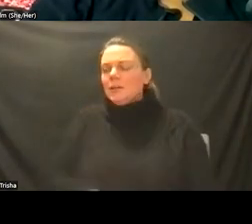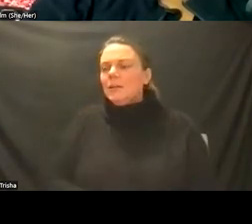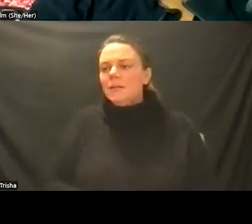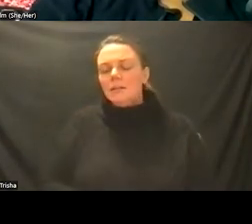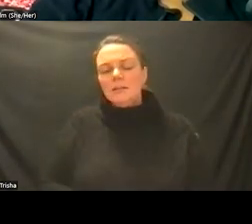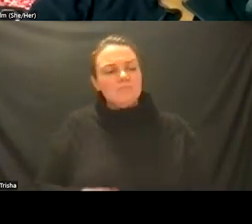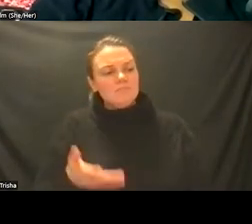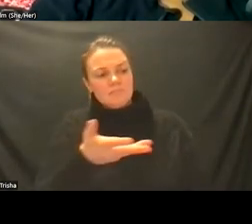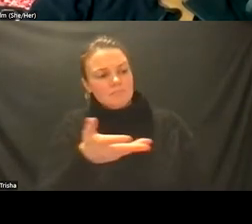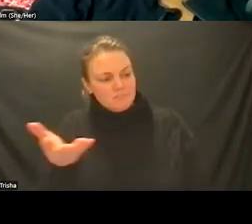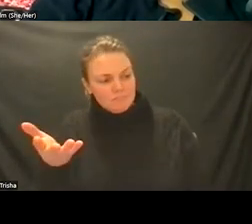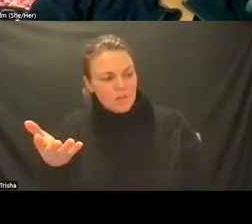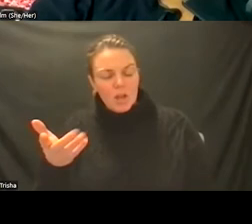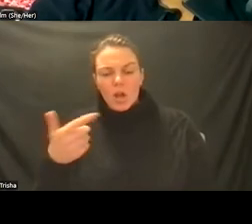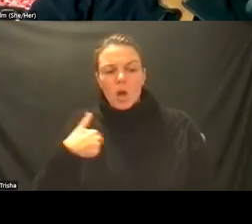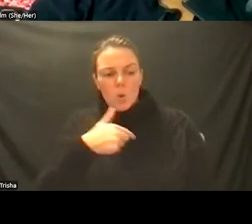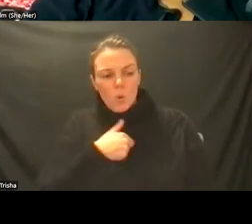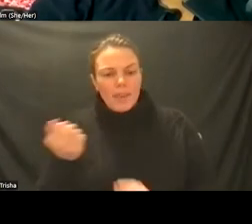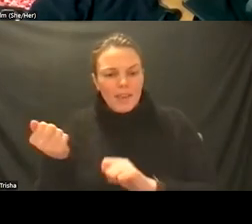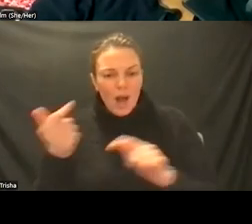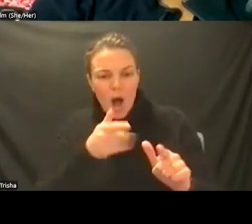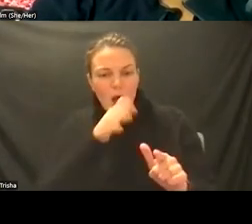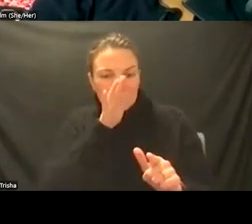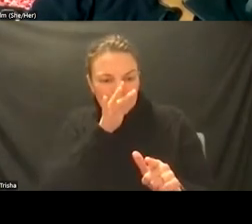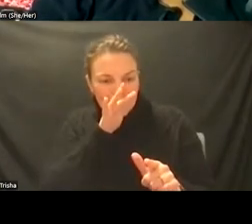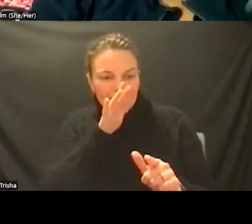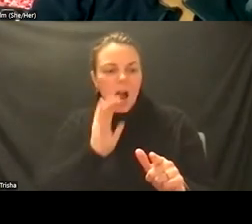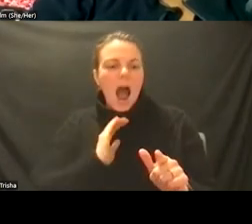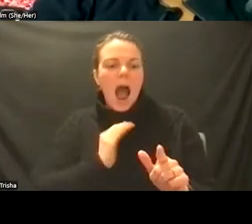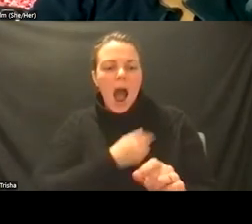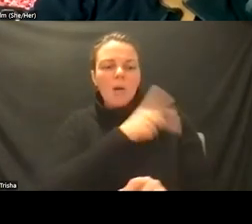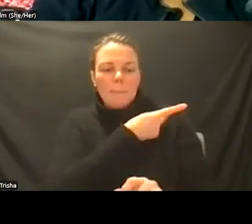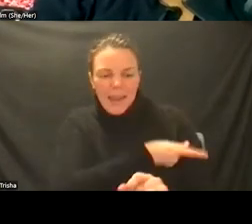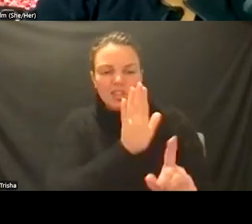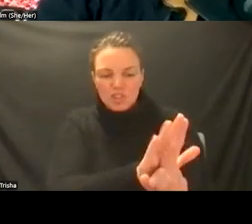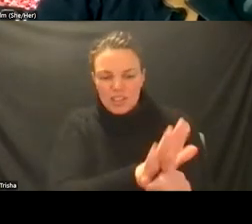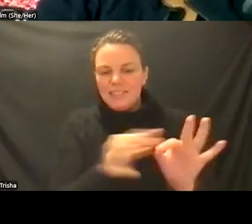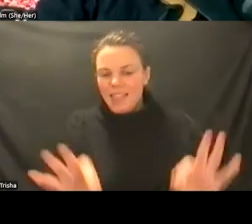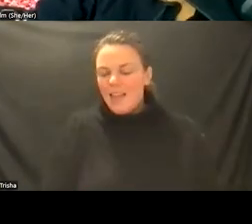our patients language and training is really about teaching learners